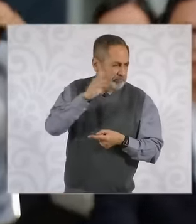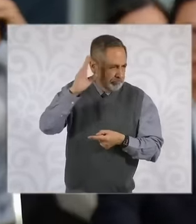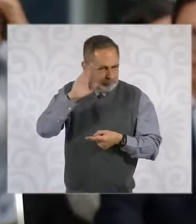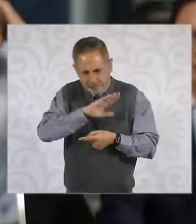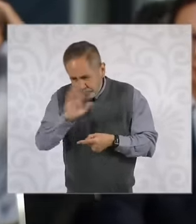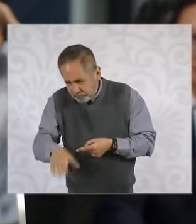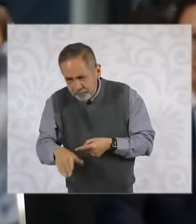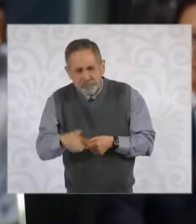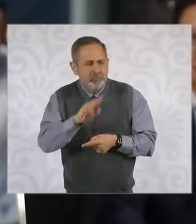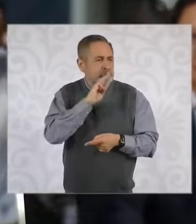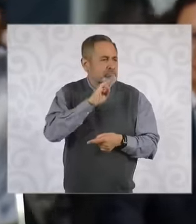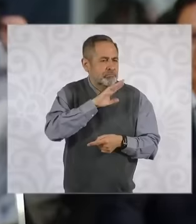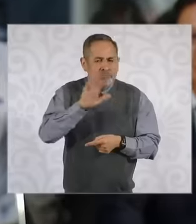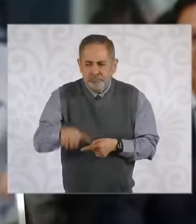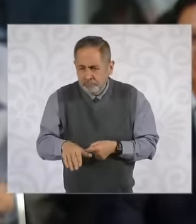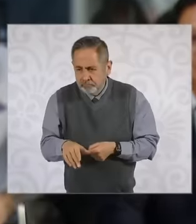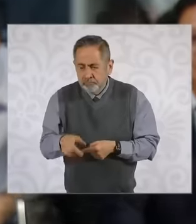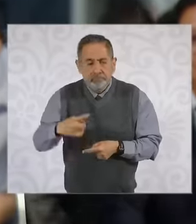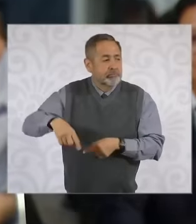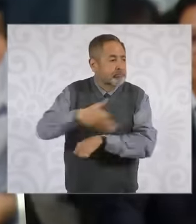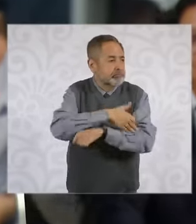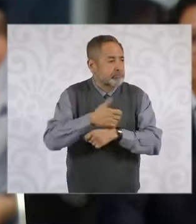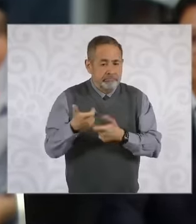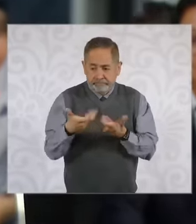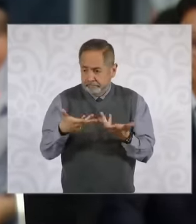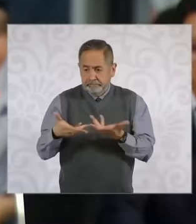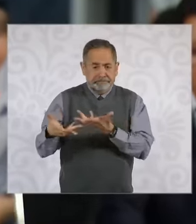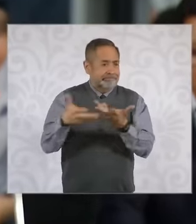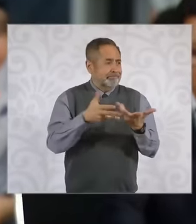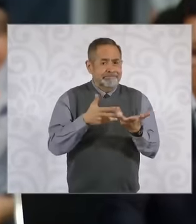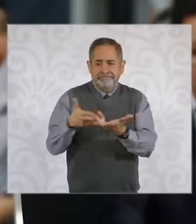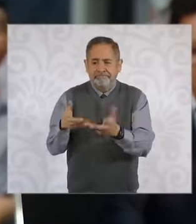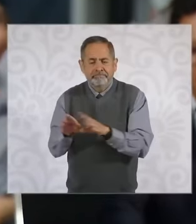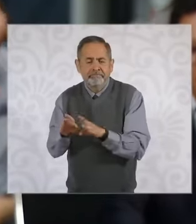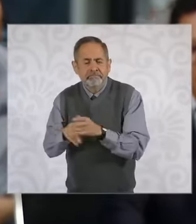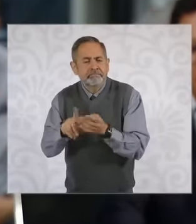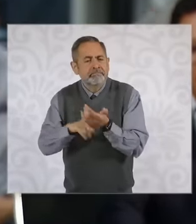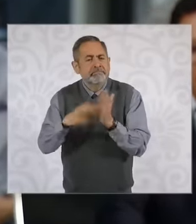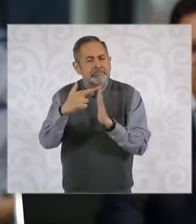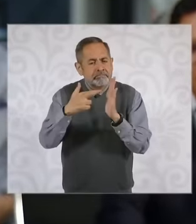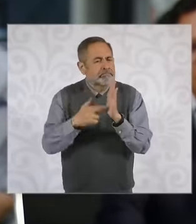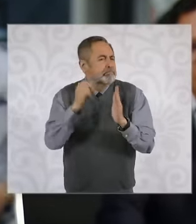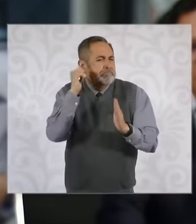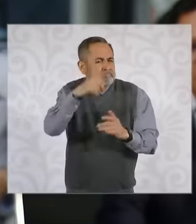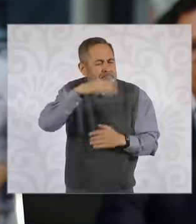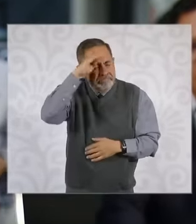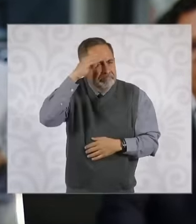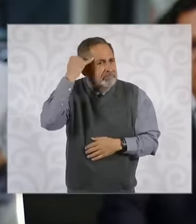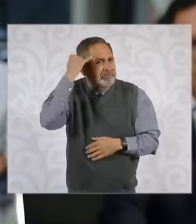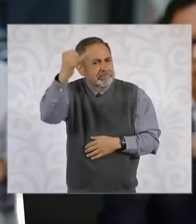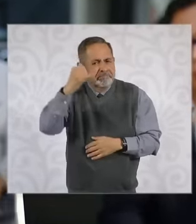who is the breadwinner of that household. What measures in those cases does this ambitious